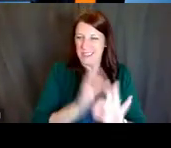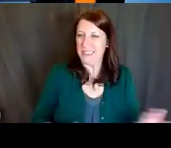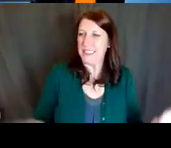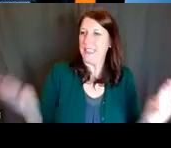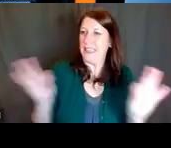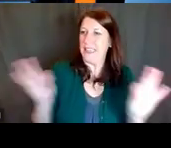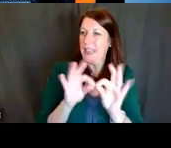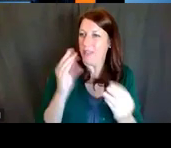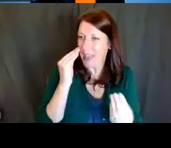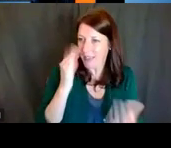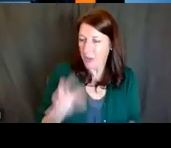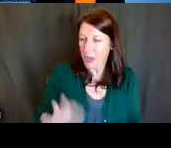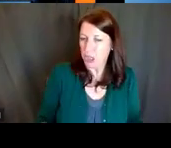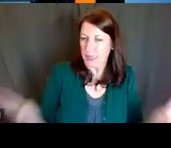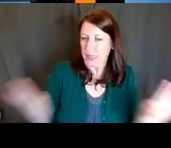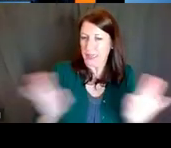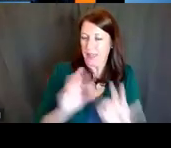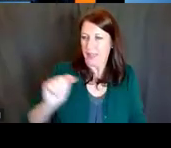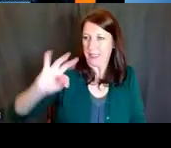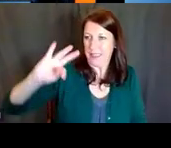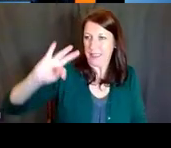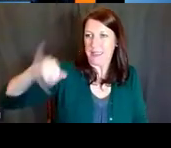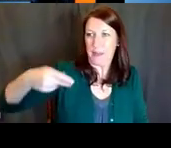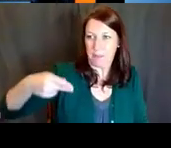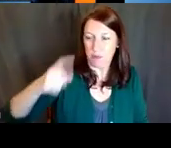that early career investigators should take note of.